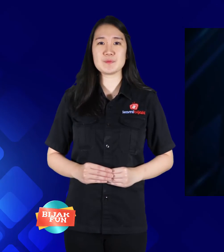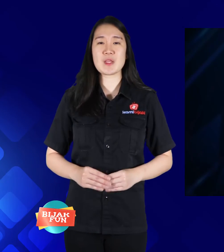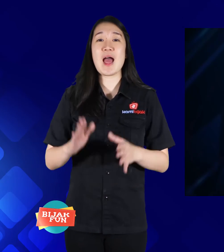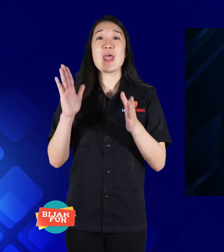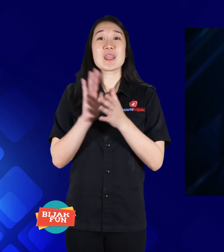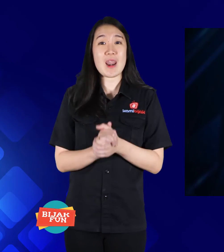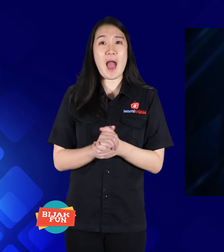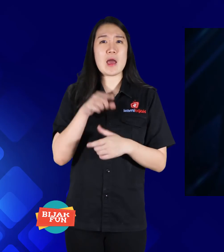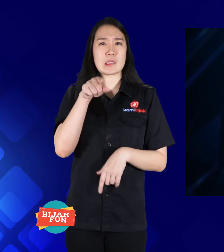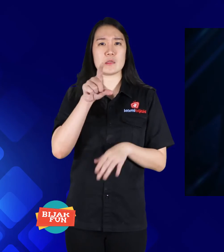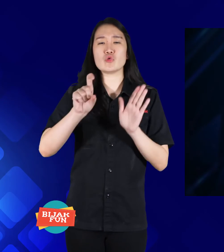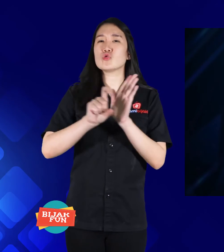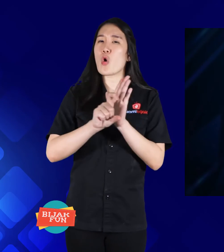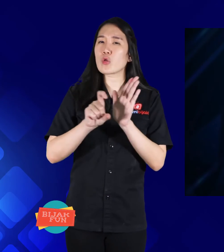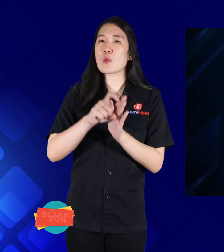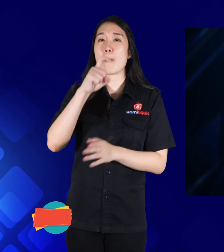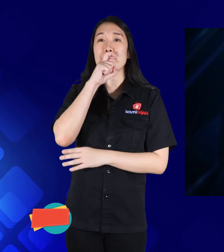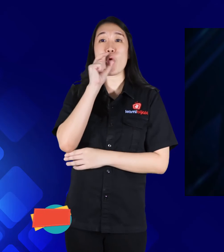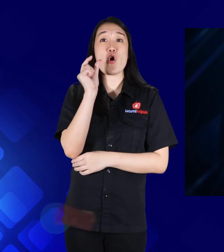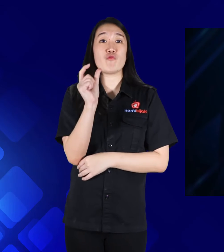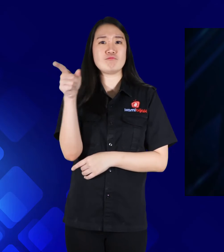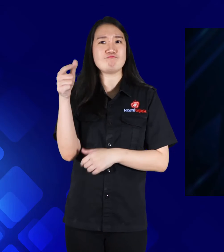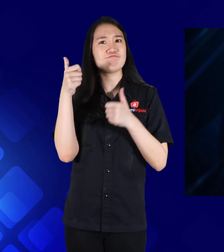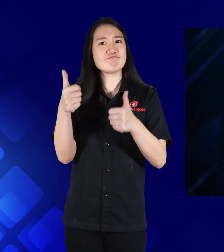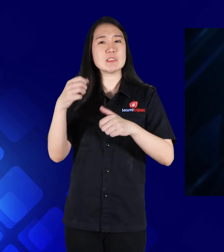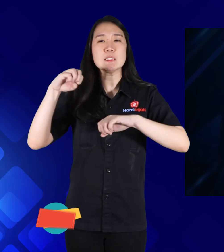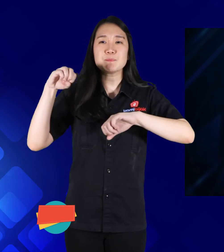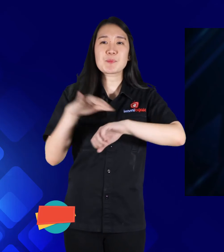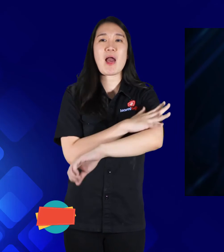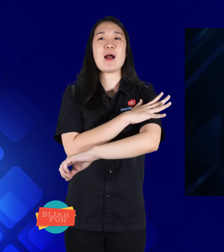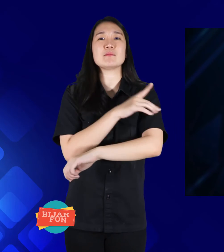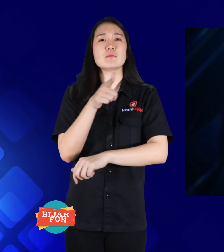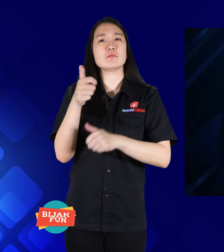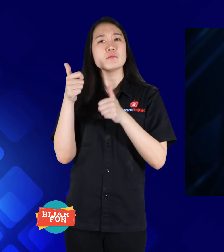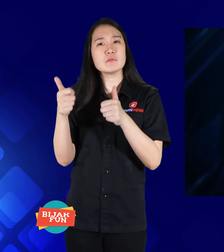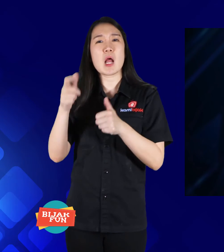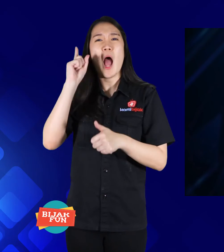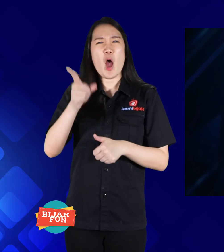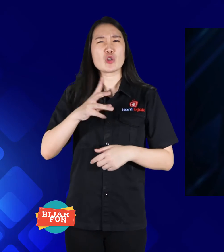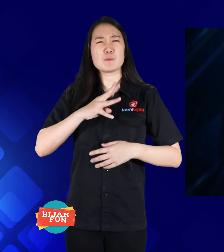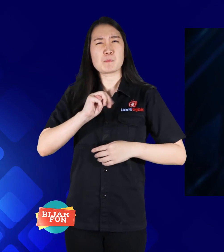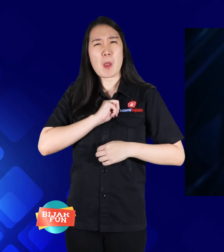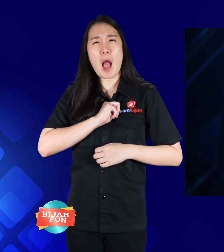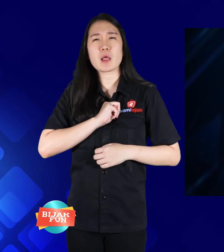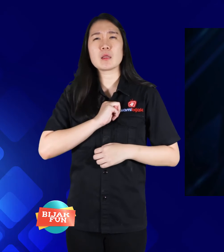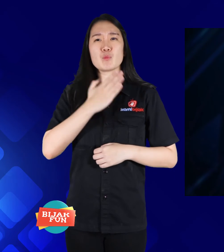Well, Pak Uwes' example is inspiring that disability is great to be independent,